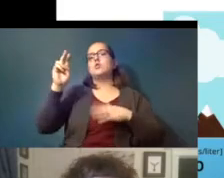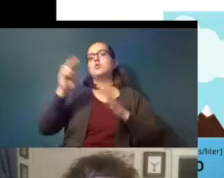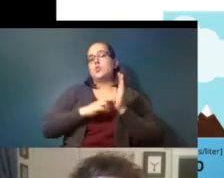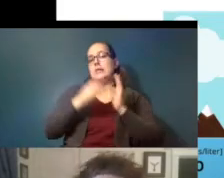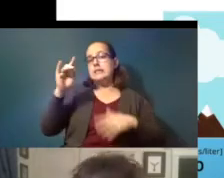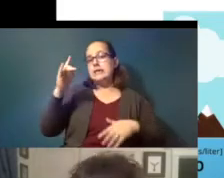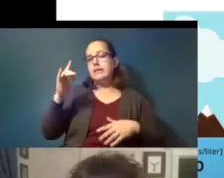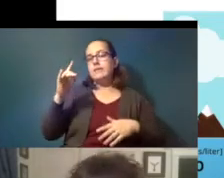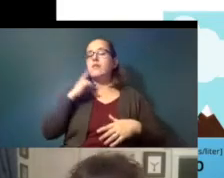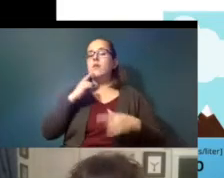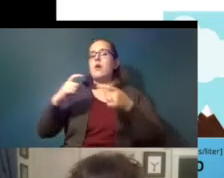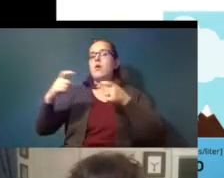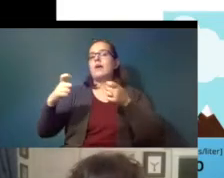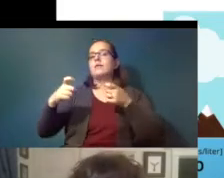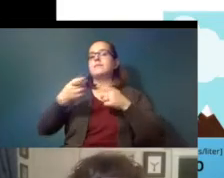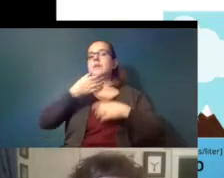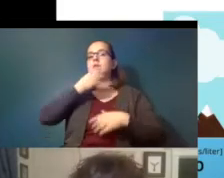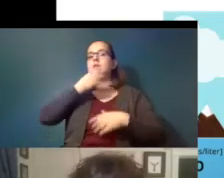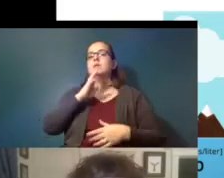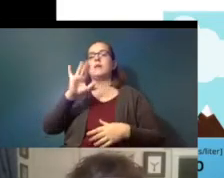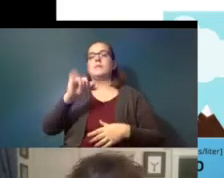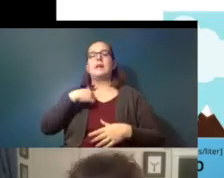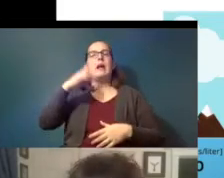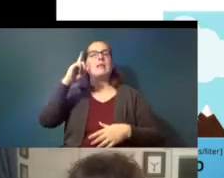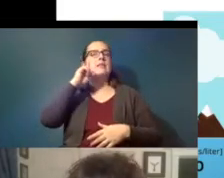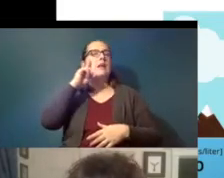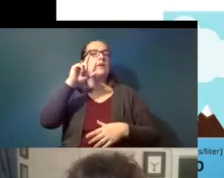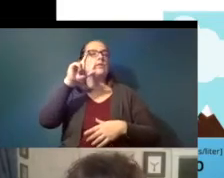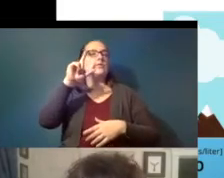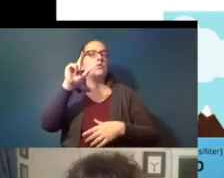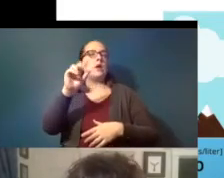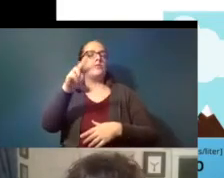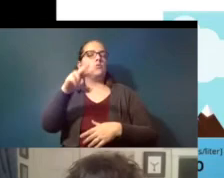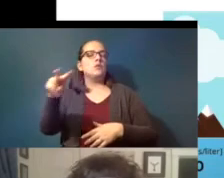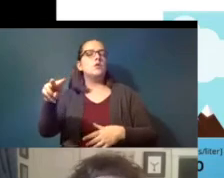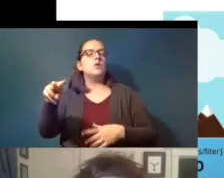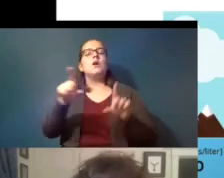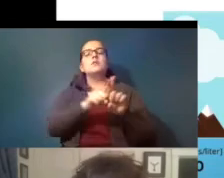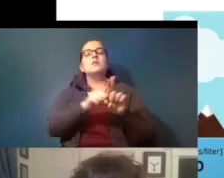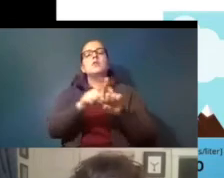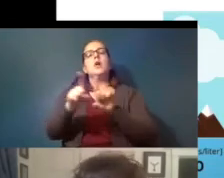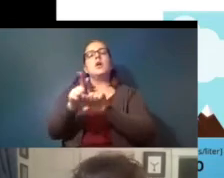to regulate drinking water by i think it was 2022 and then also to develop this risk